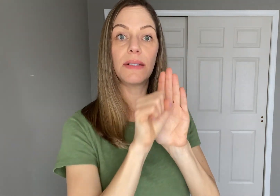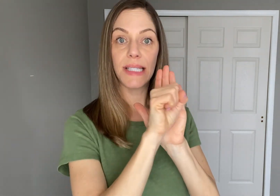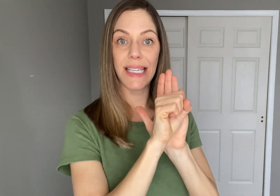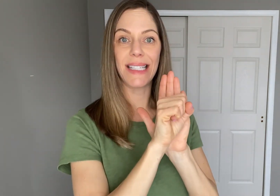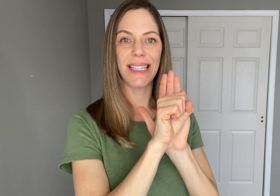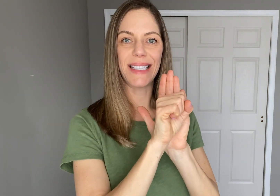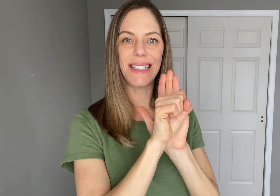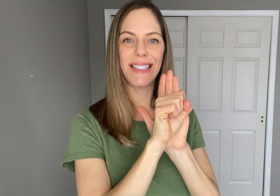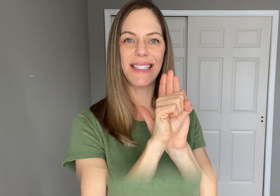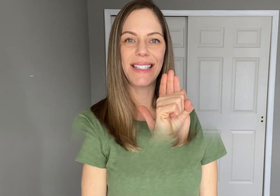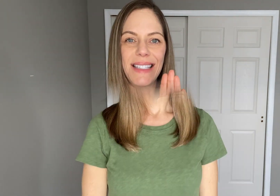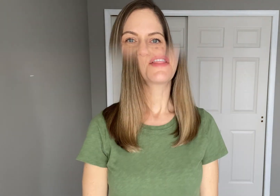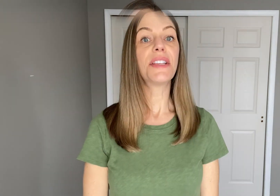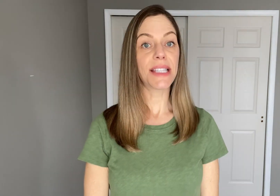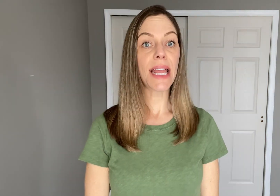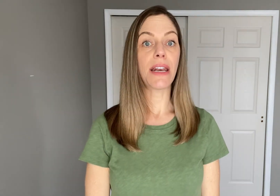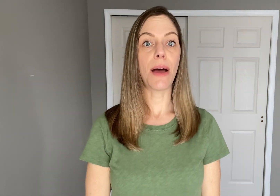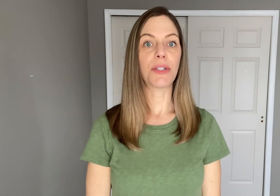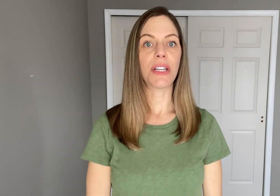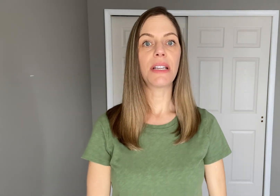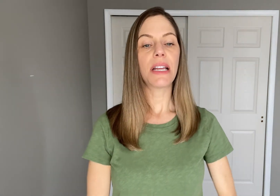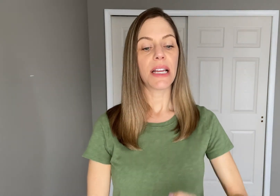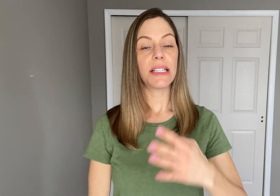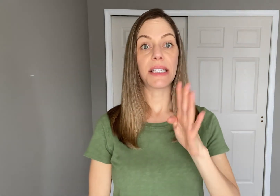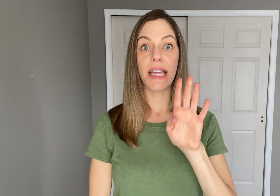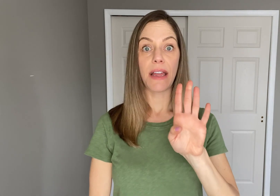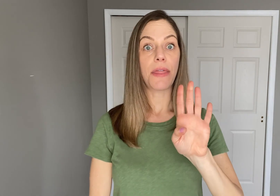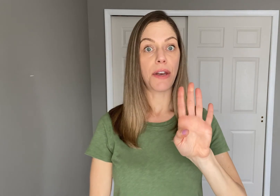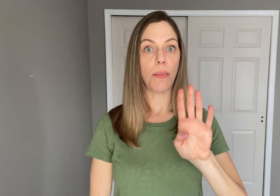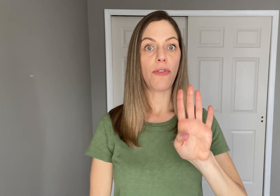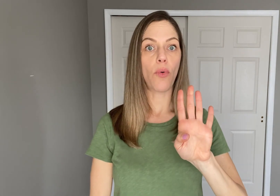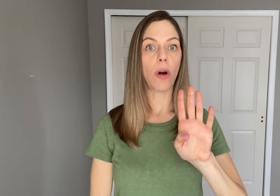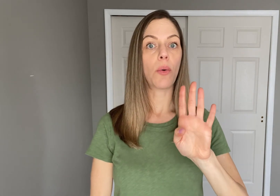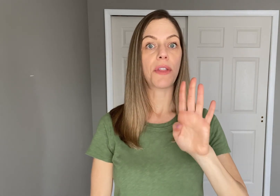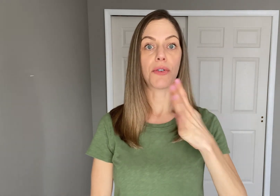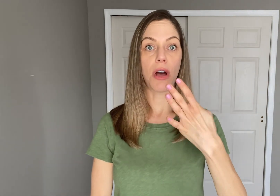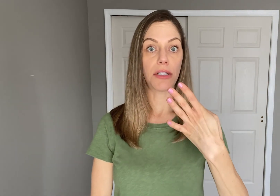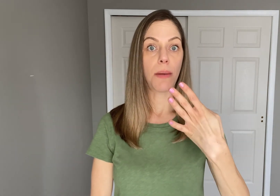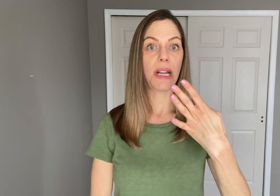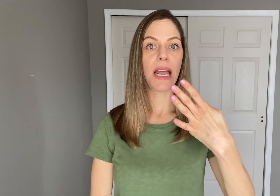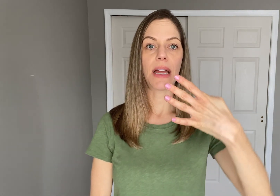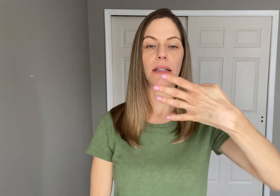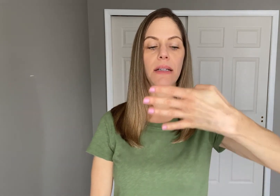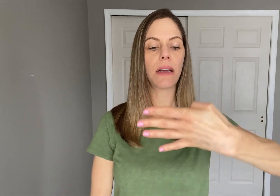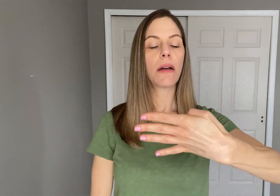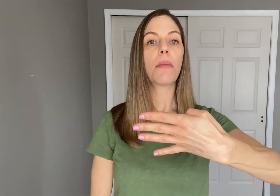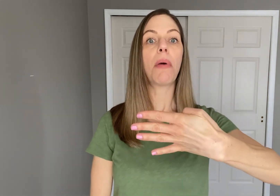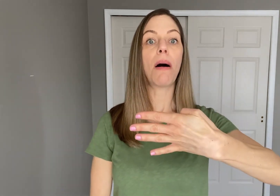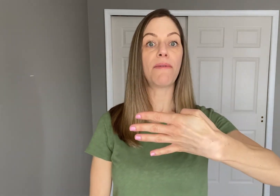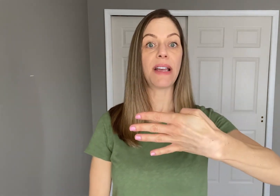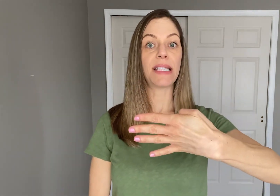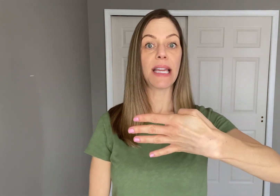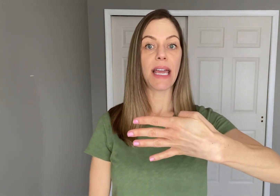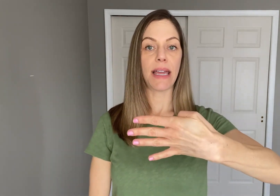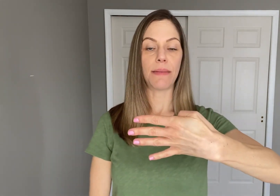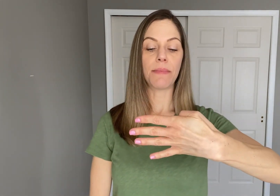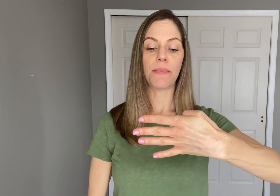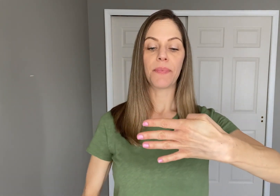"Season" The second option is to take the number "4" with your non-dominant hand palm facing in,